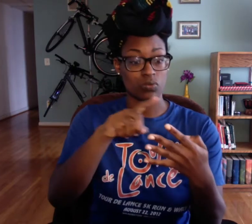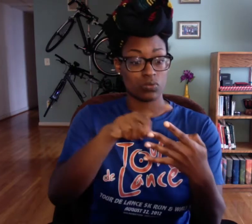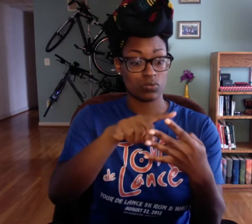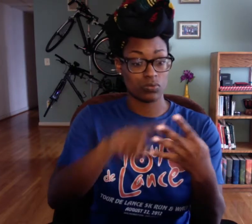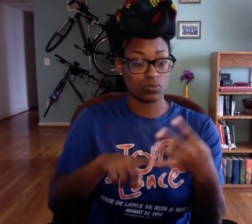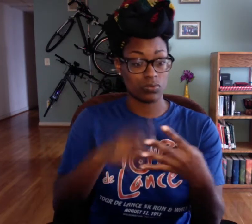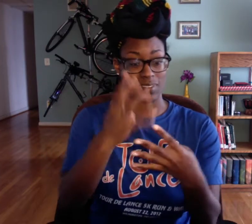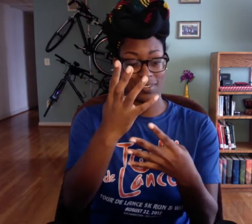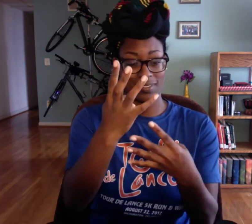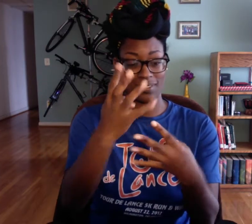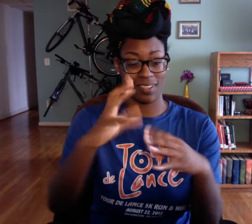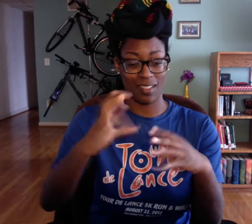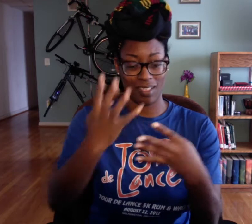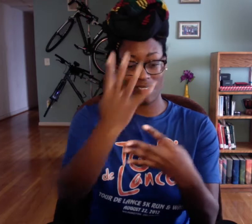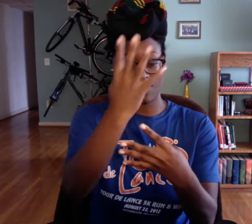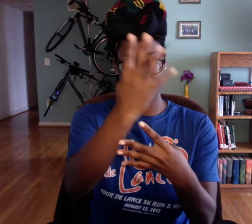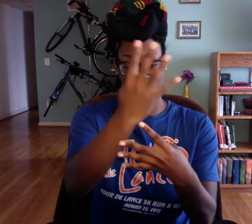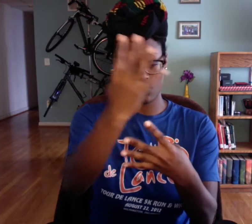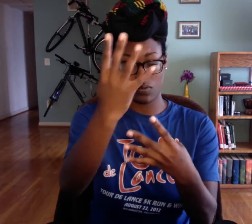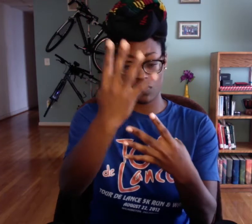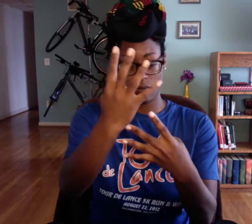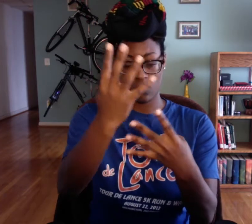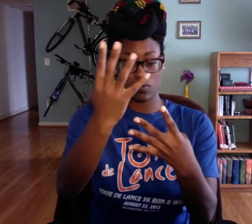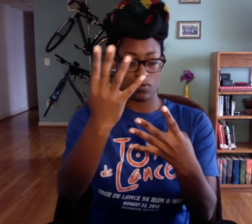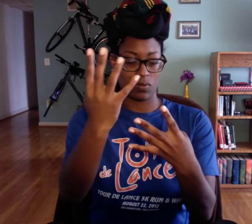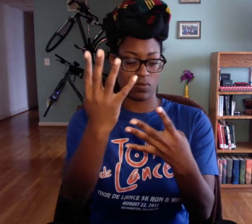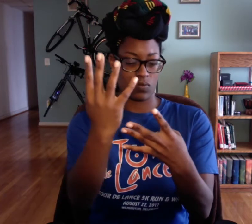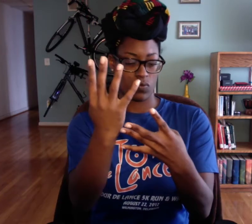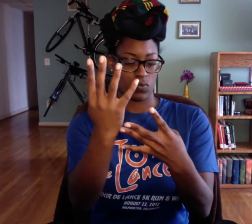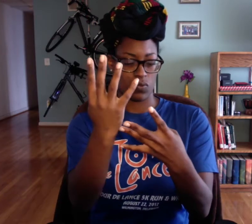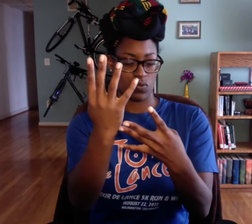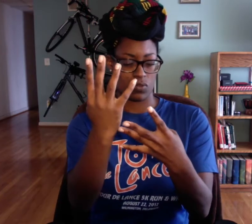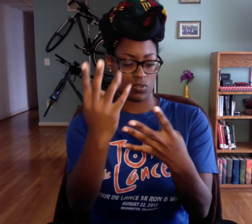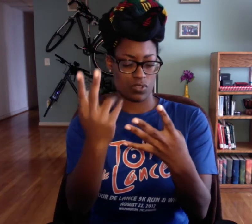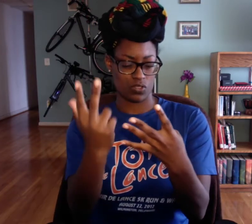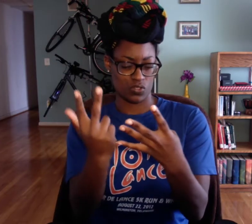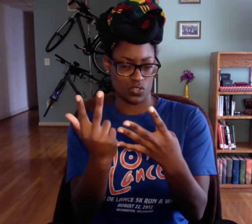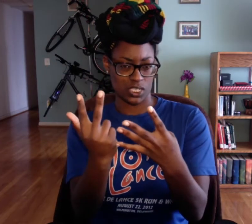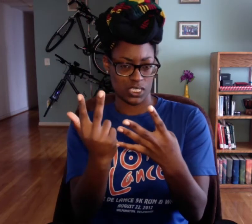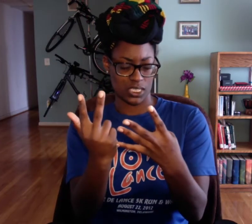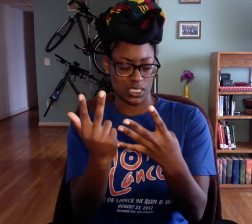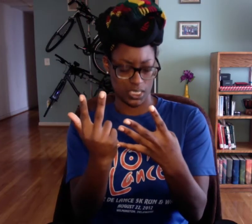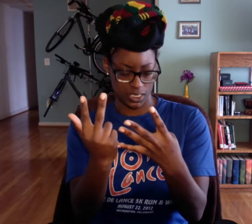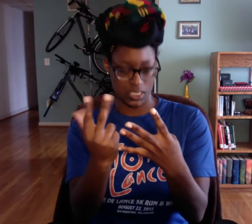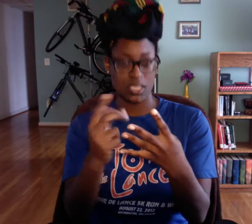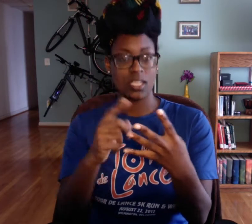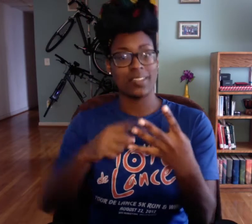So 4 semesters and each class--each semester--has 4 classes except the last one which might